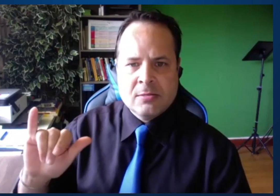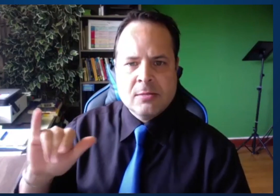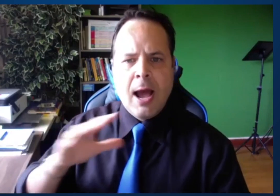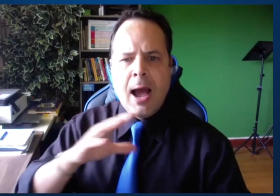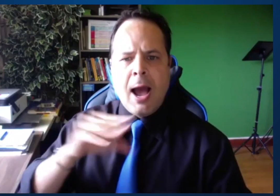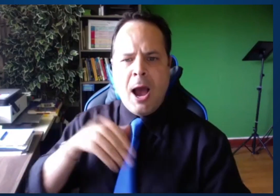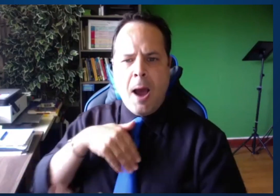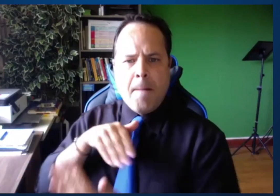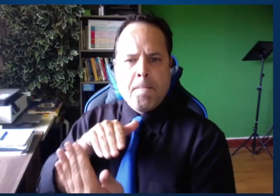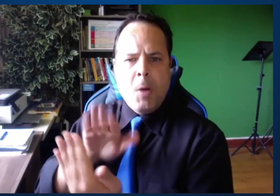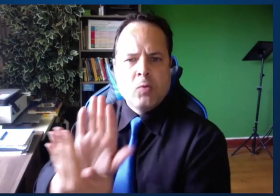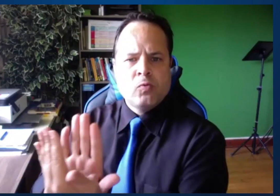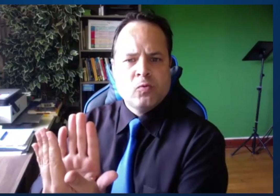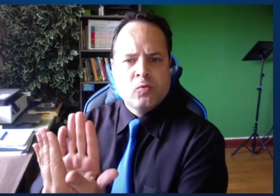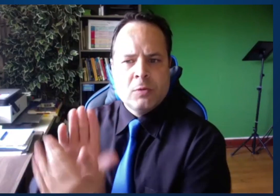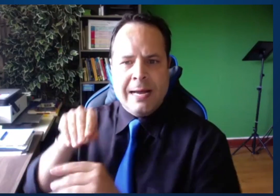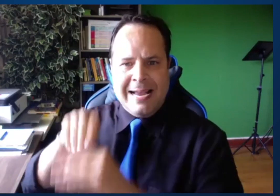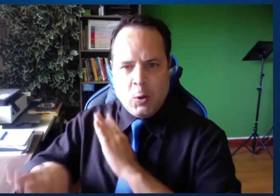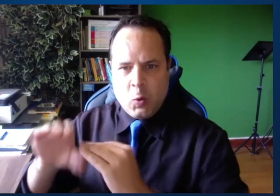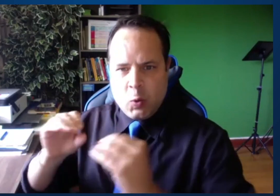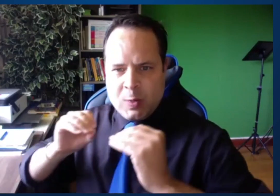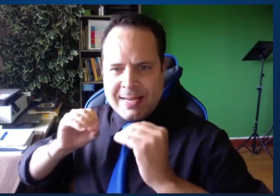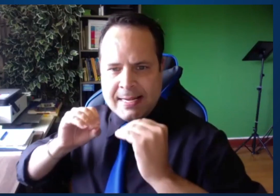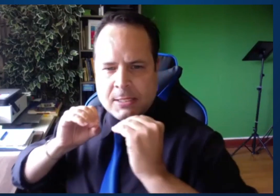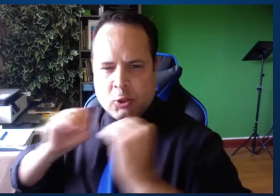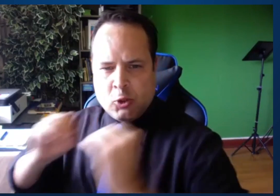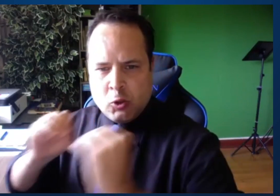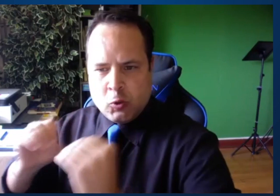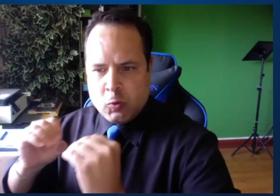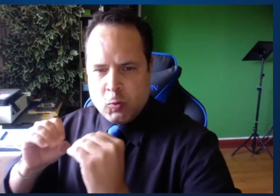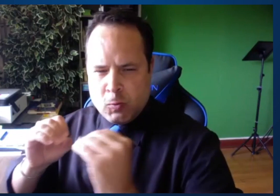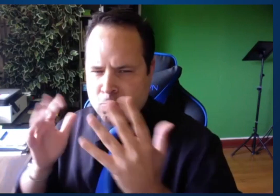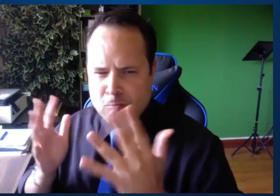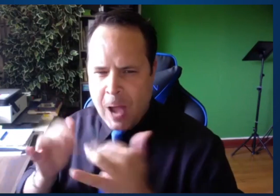What we'll be talking about then is the understanding of the curriculum